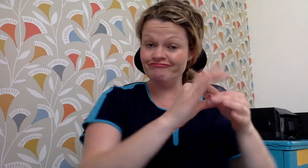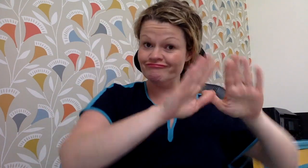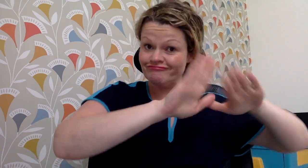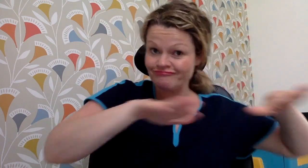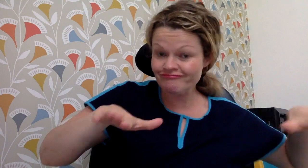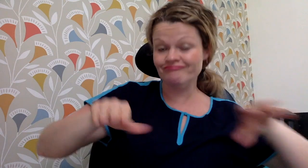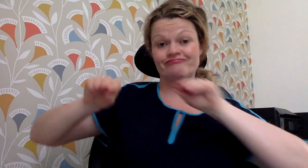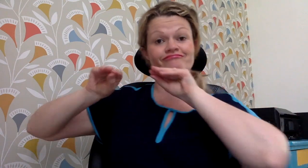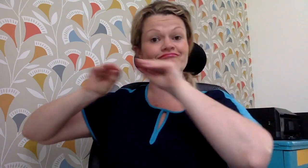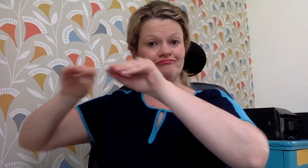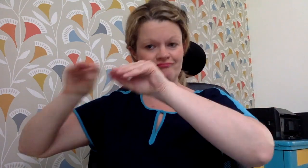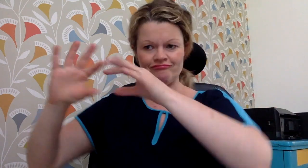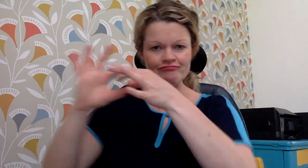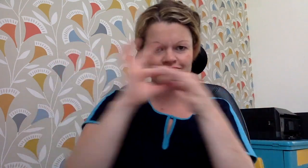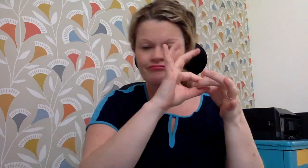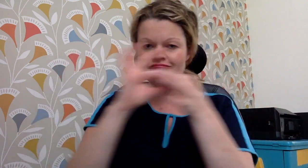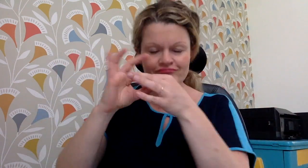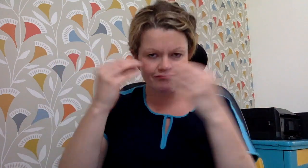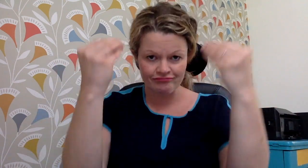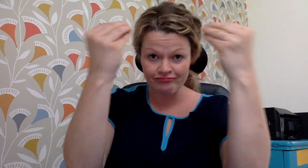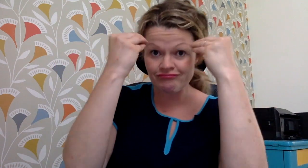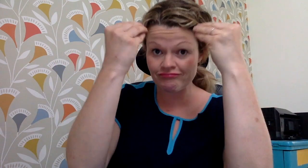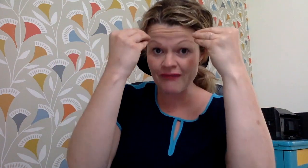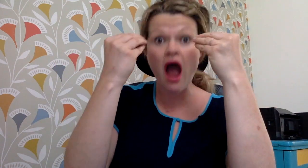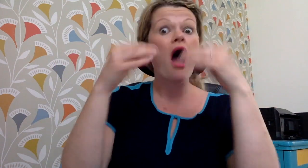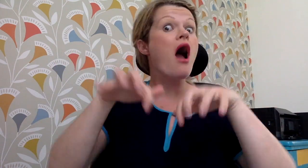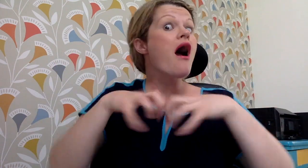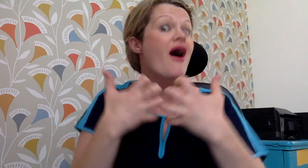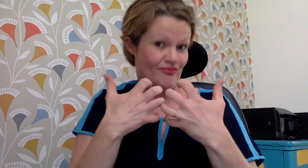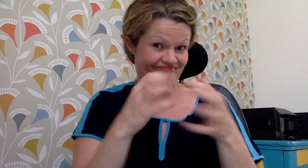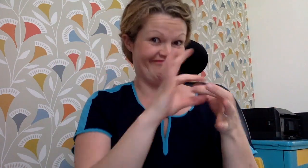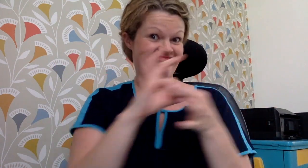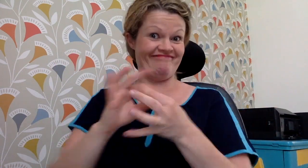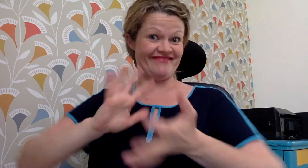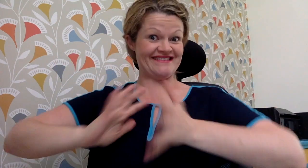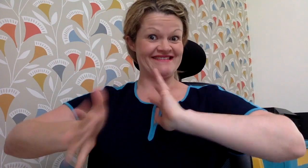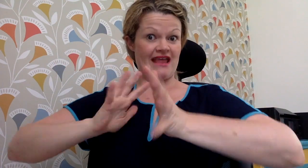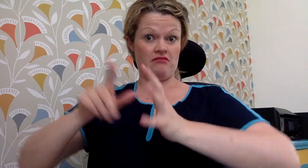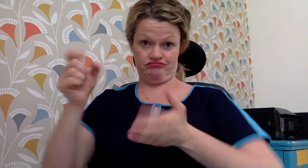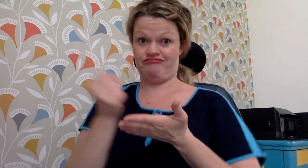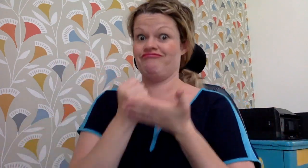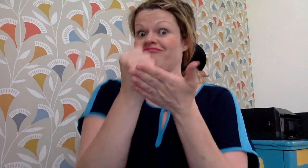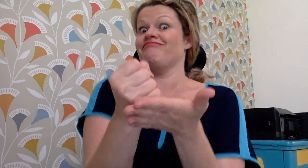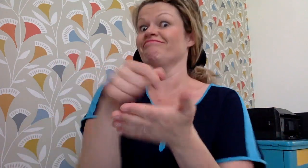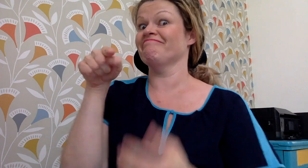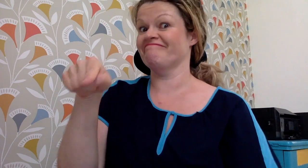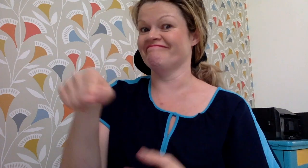to involve the student and teacher in co-creation And she cites examples from sign language in supporting this process